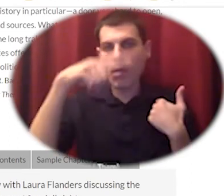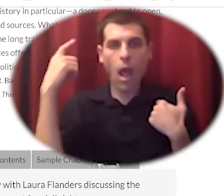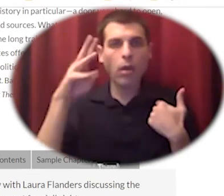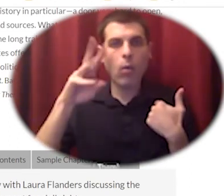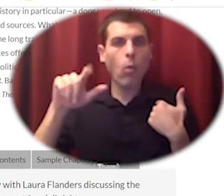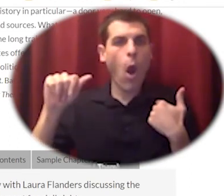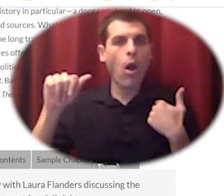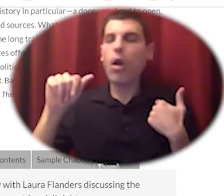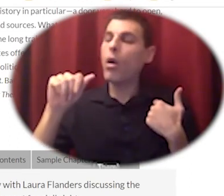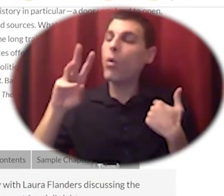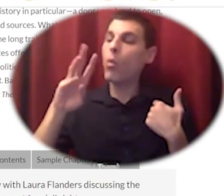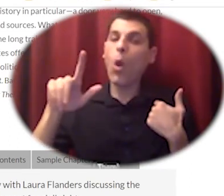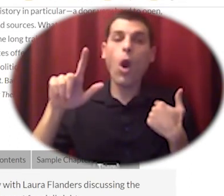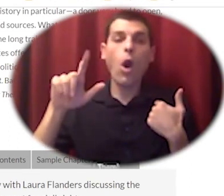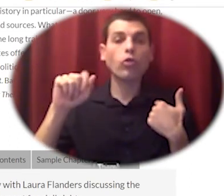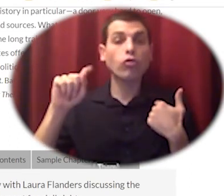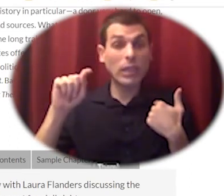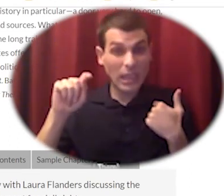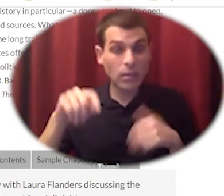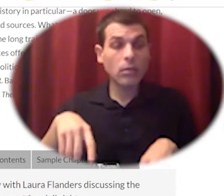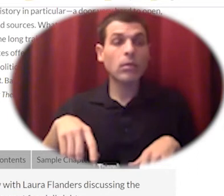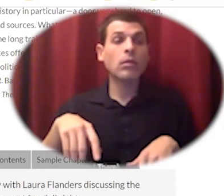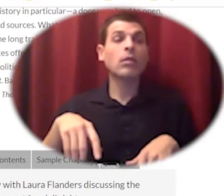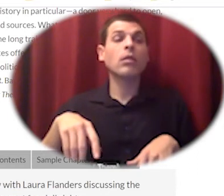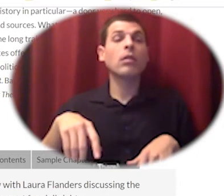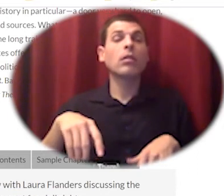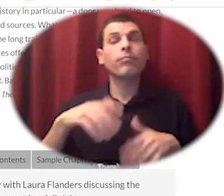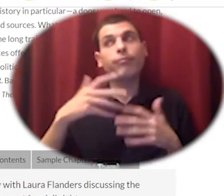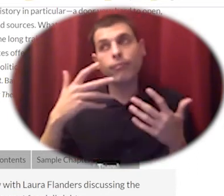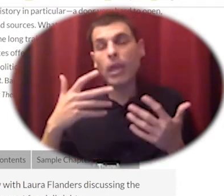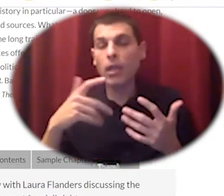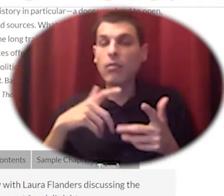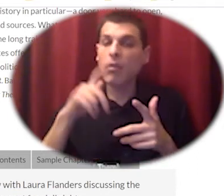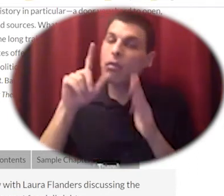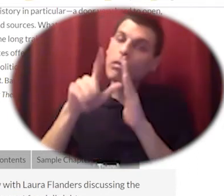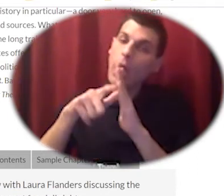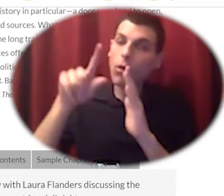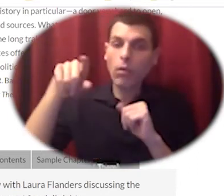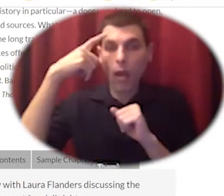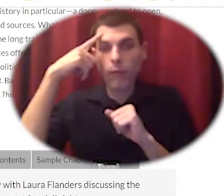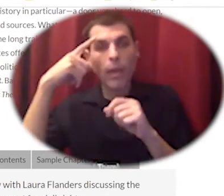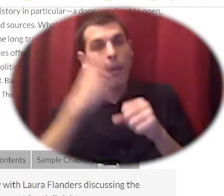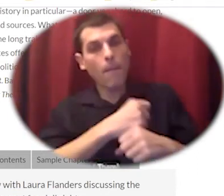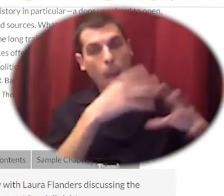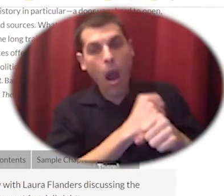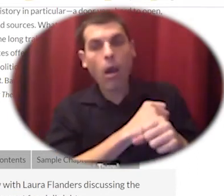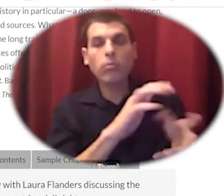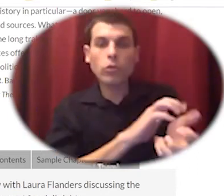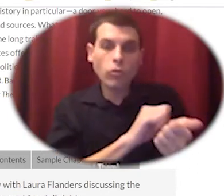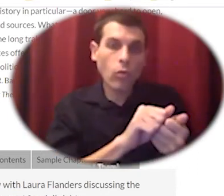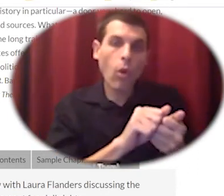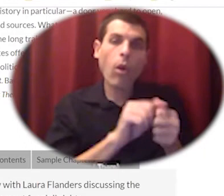before they were bombed or folks chased out and just terrorized so these models worked then and